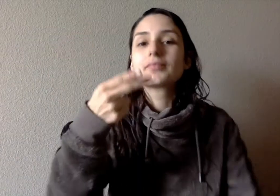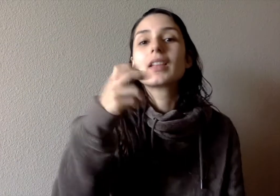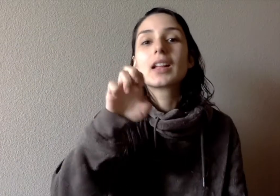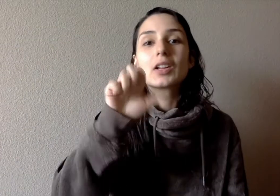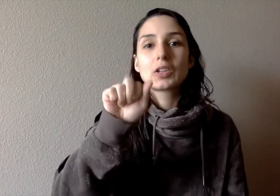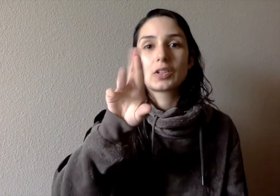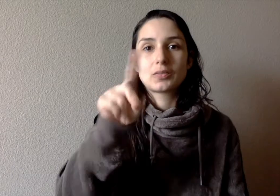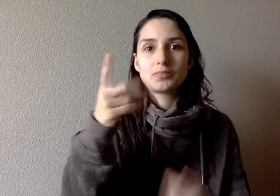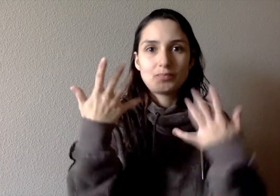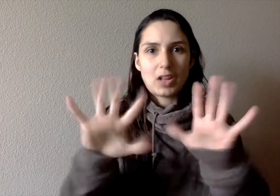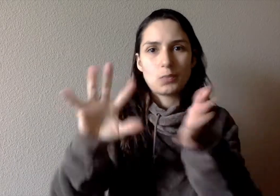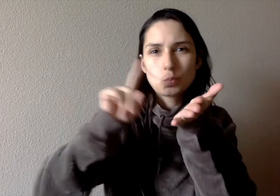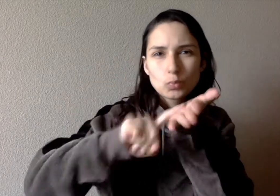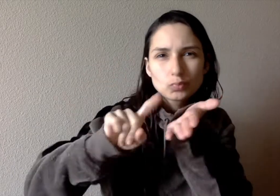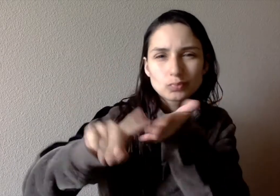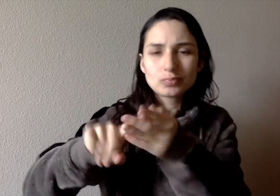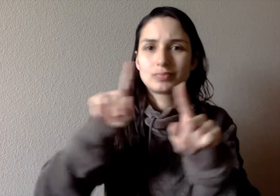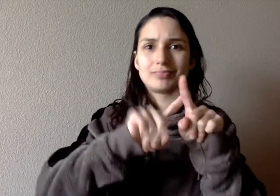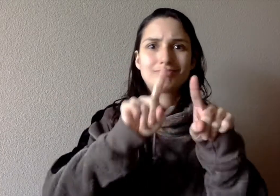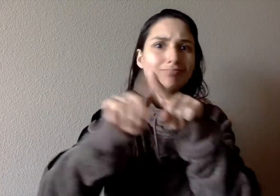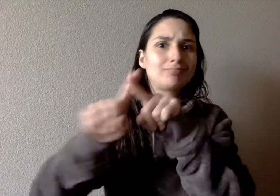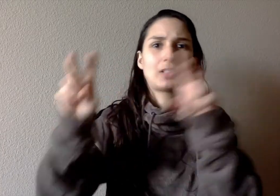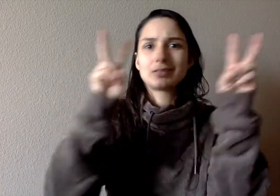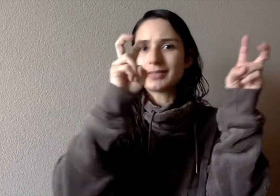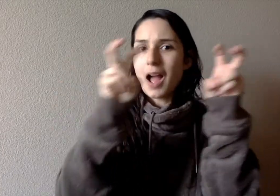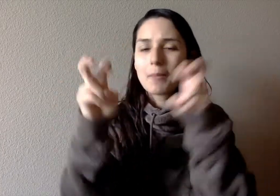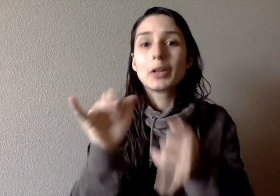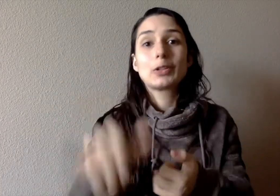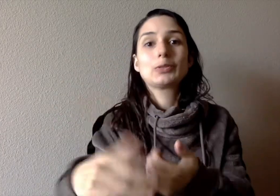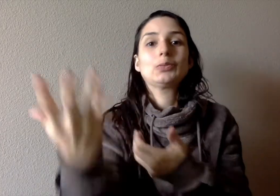Esperanza: Hello! HEARD does research on many topics